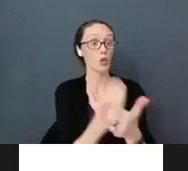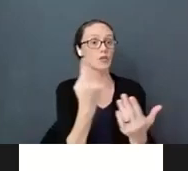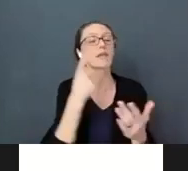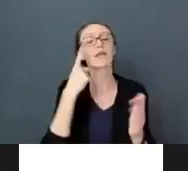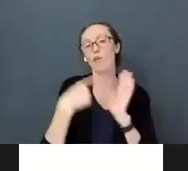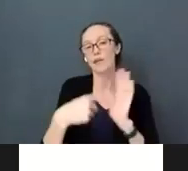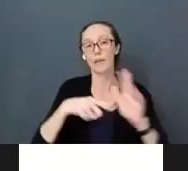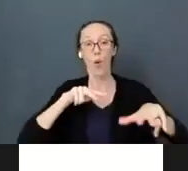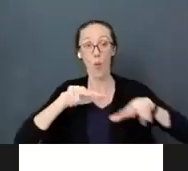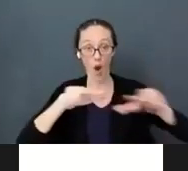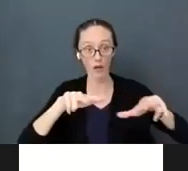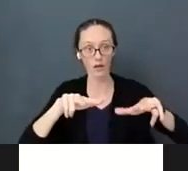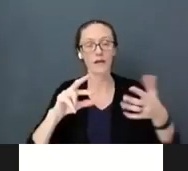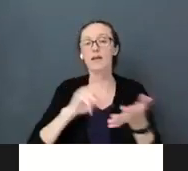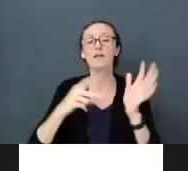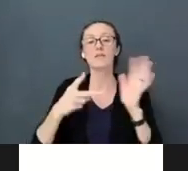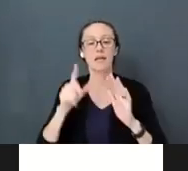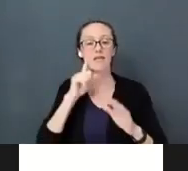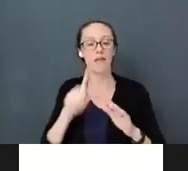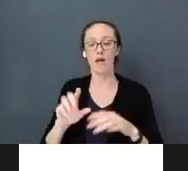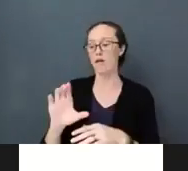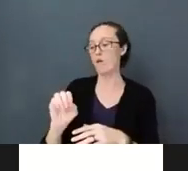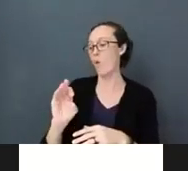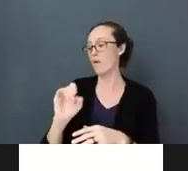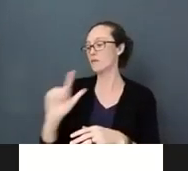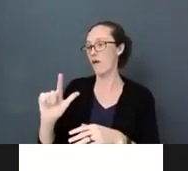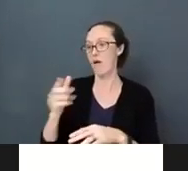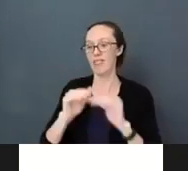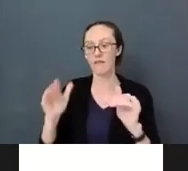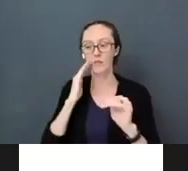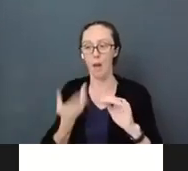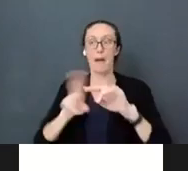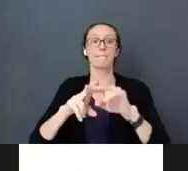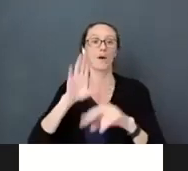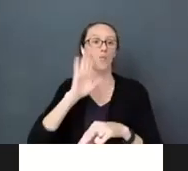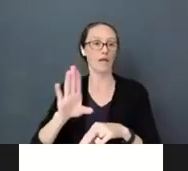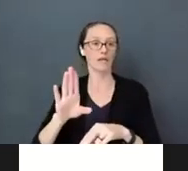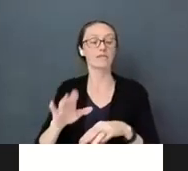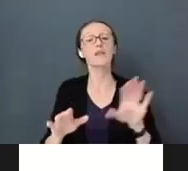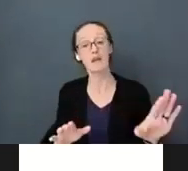for me example, I hate needles, but I was lucky enough to get my vaccine. But